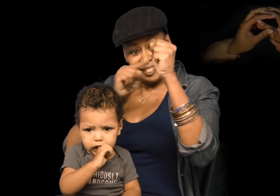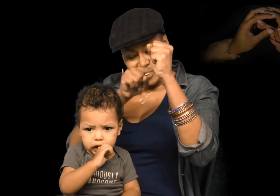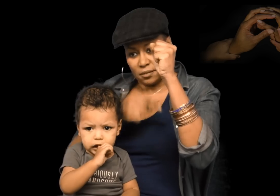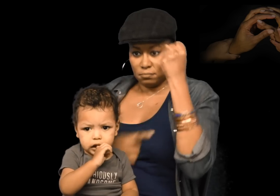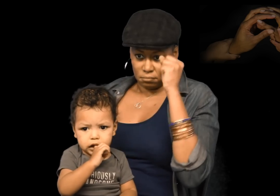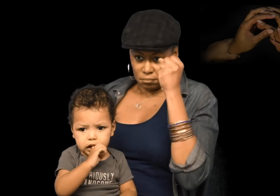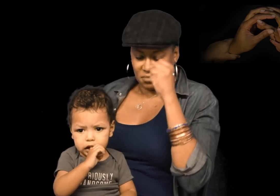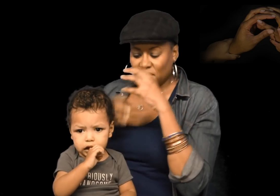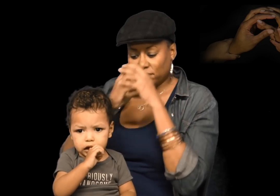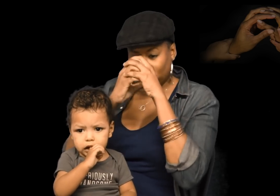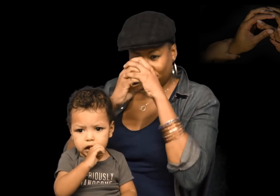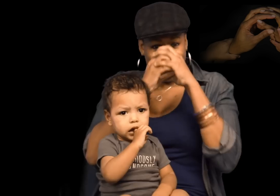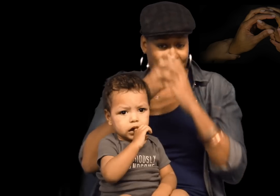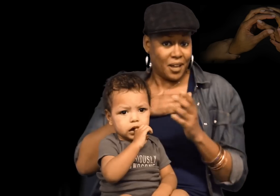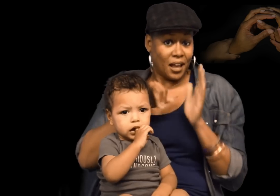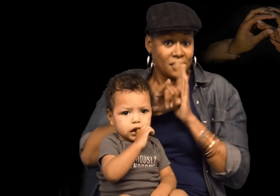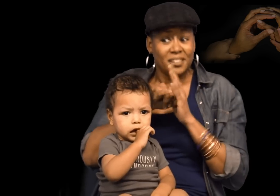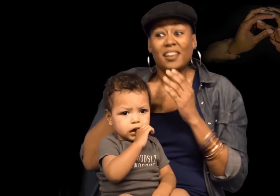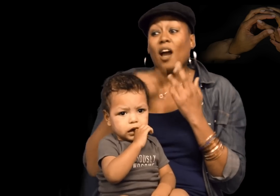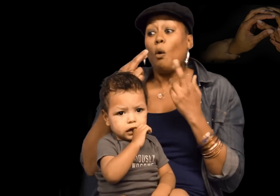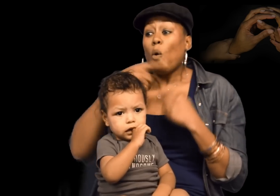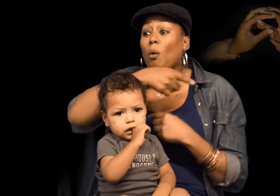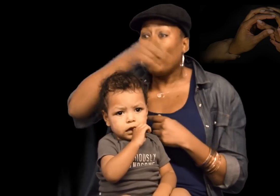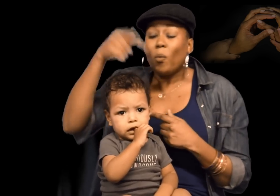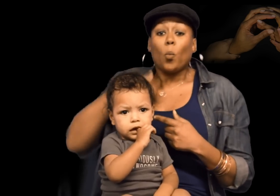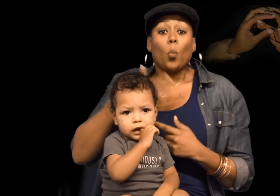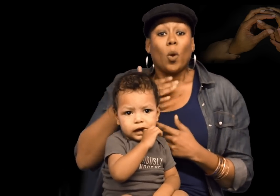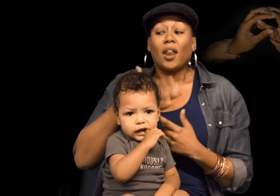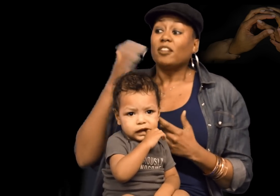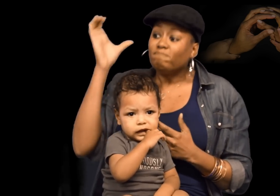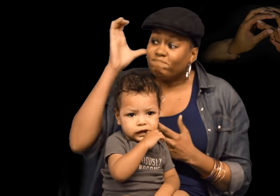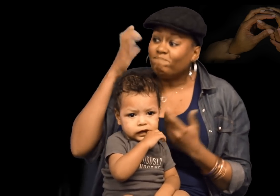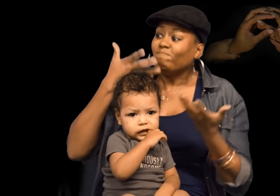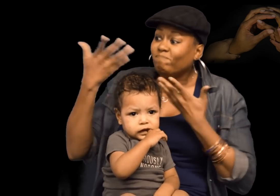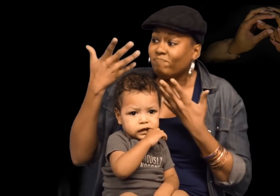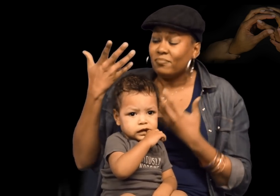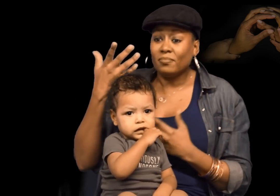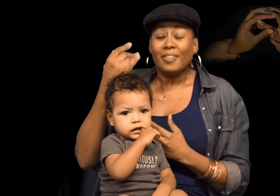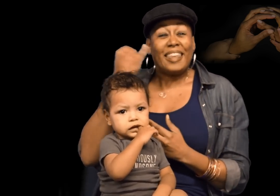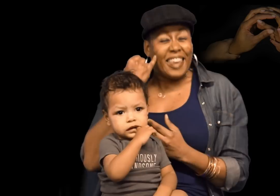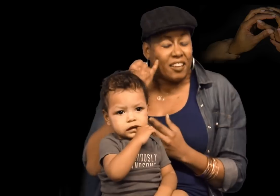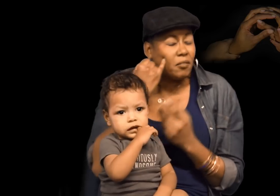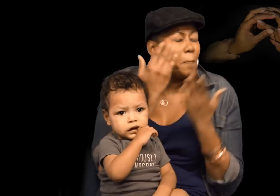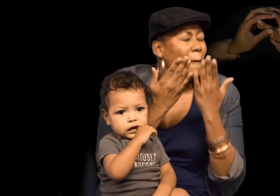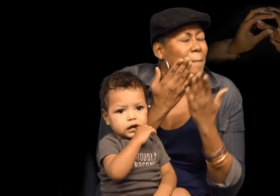So my experiences are a solid combination of all of my identities. I hope people will be willing to listen and learn.